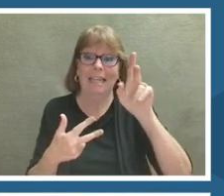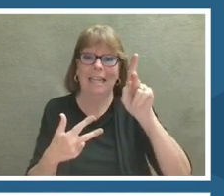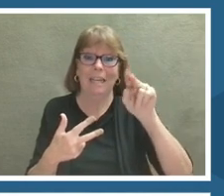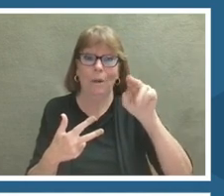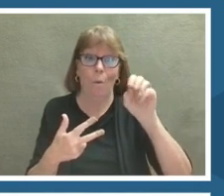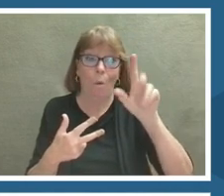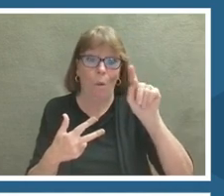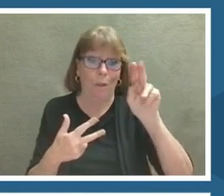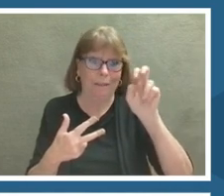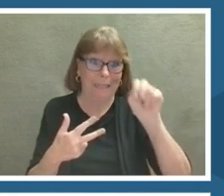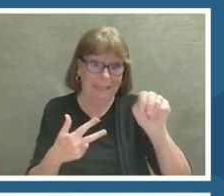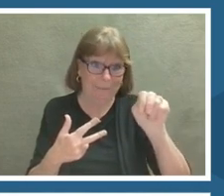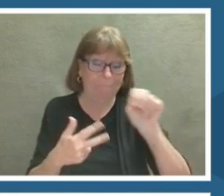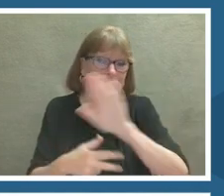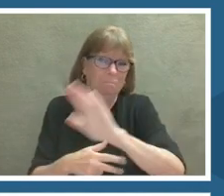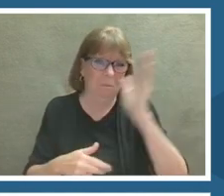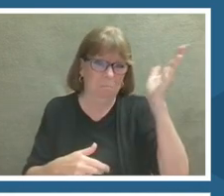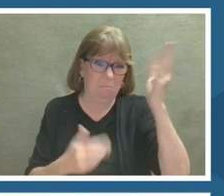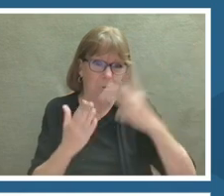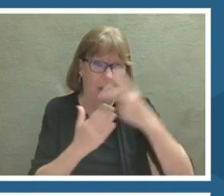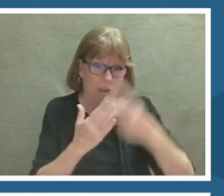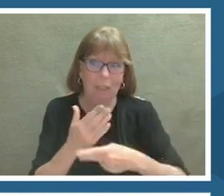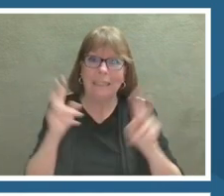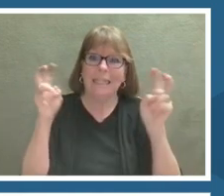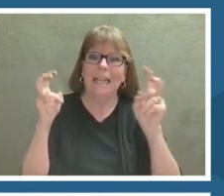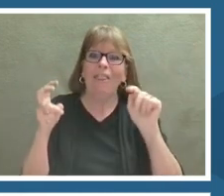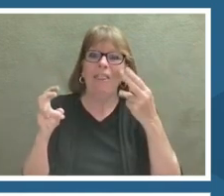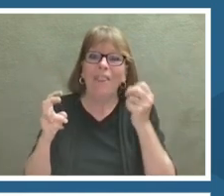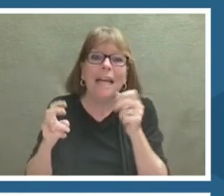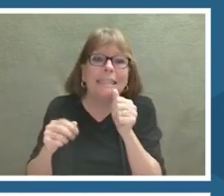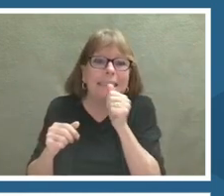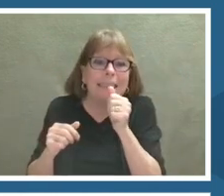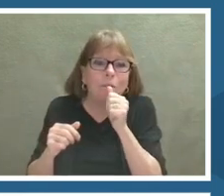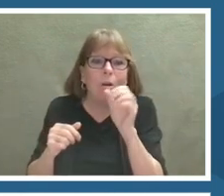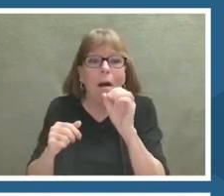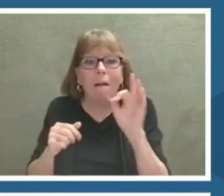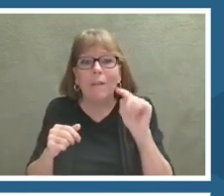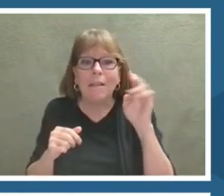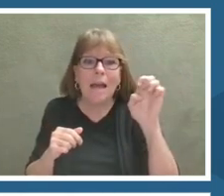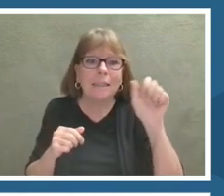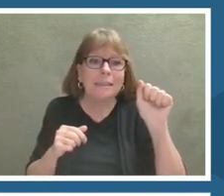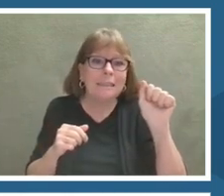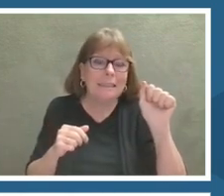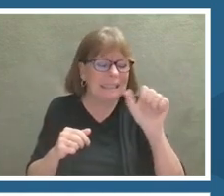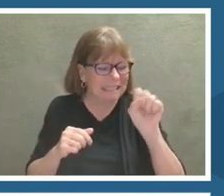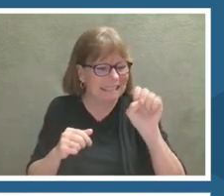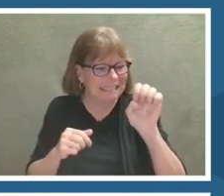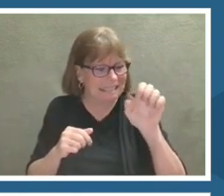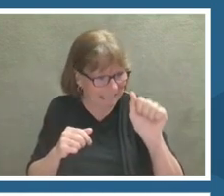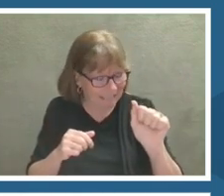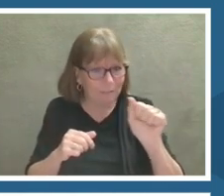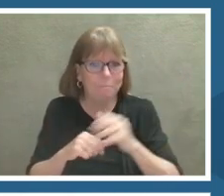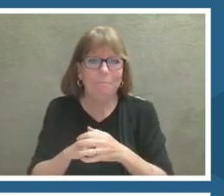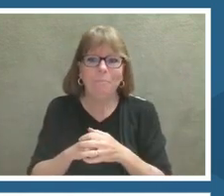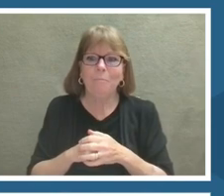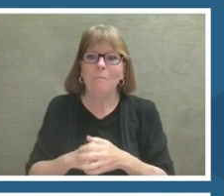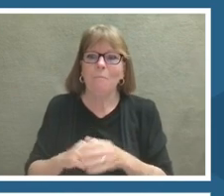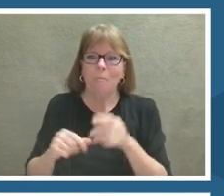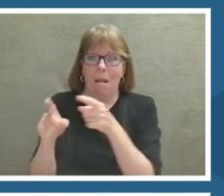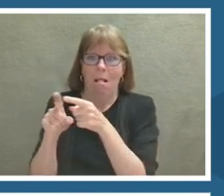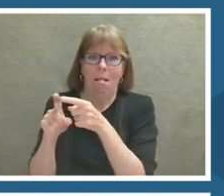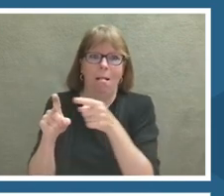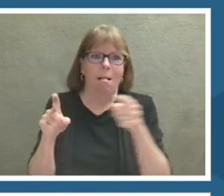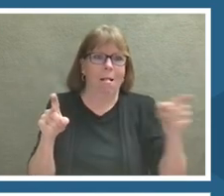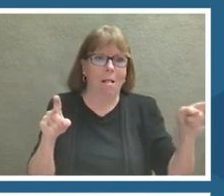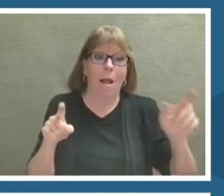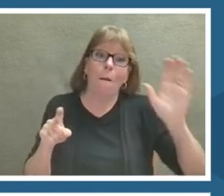This one is presenting the work of Dr. Nancy Knowlton and she is -- the former sent chair